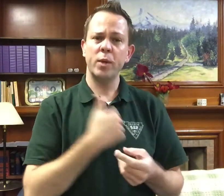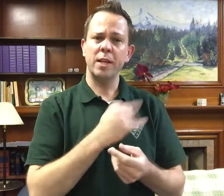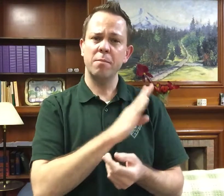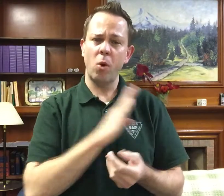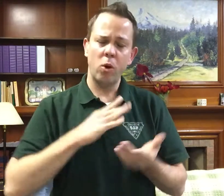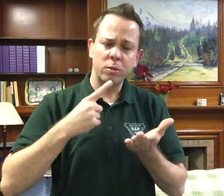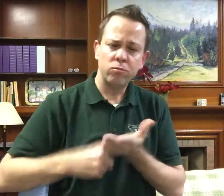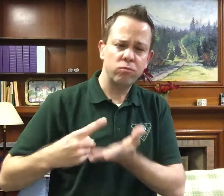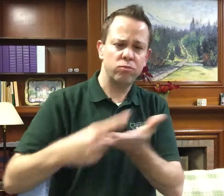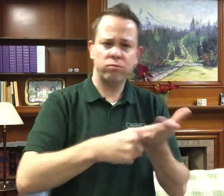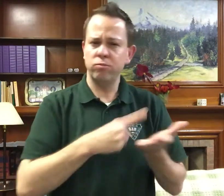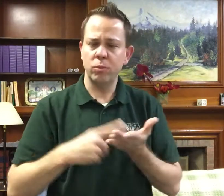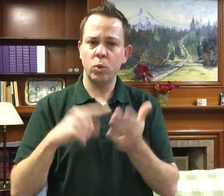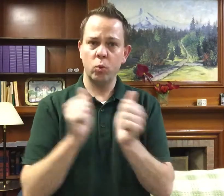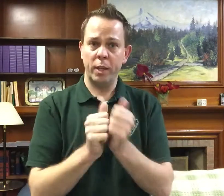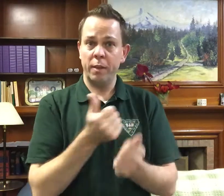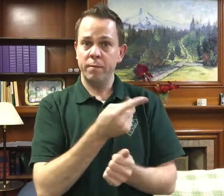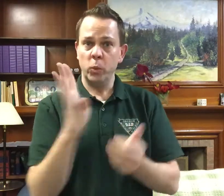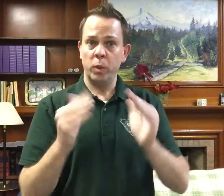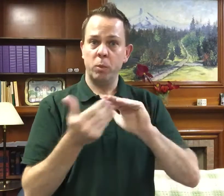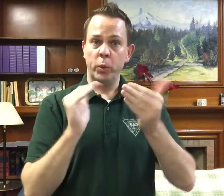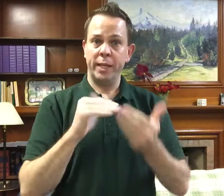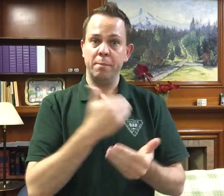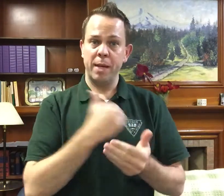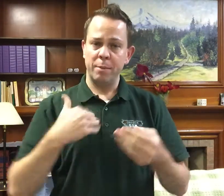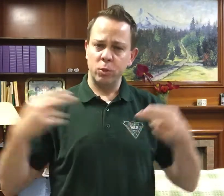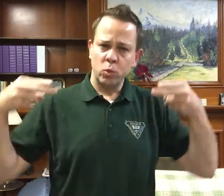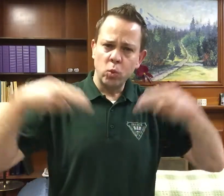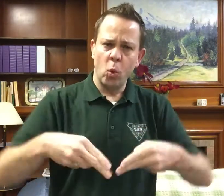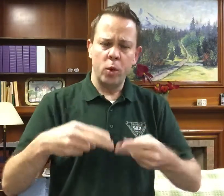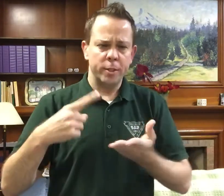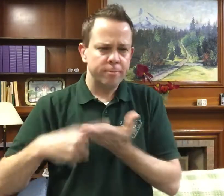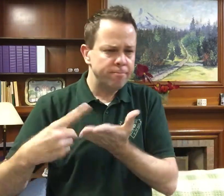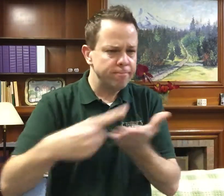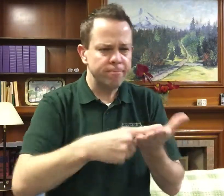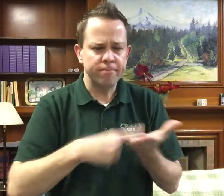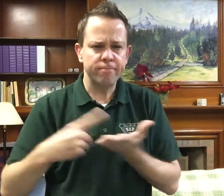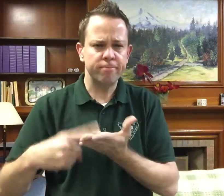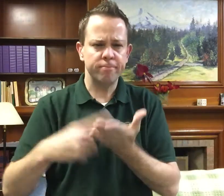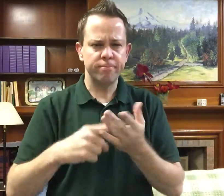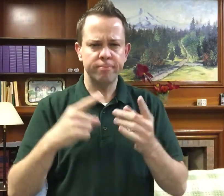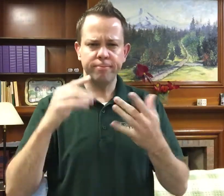Also, we as a board deliberated with a few community members